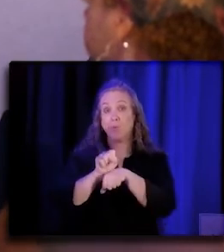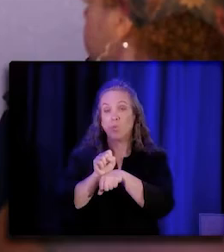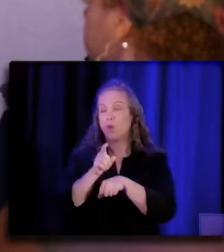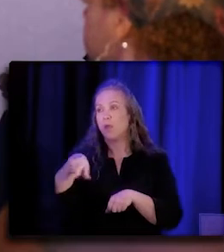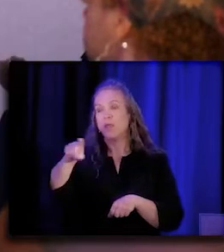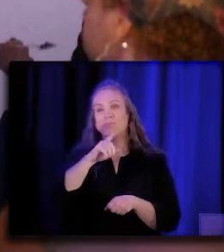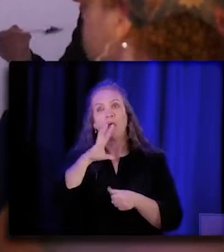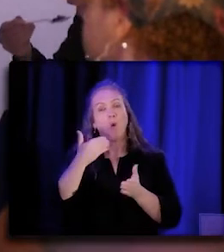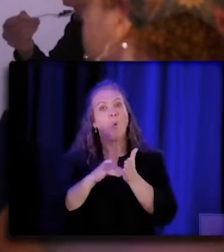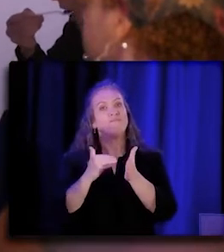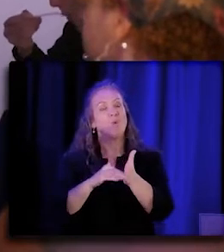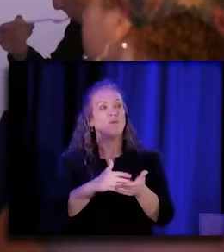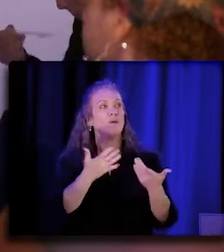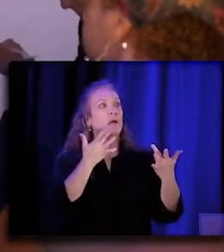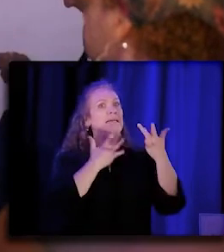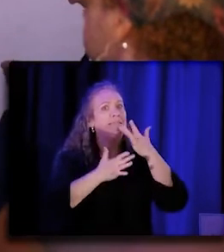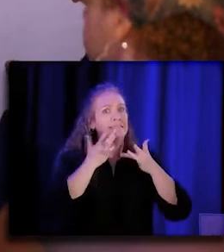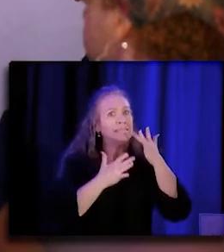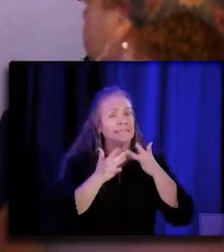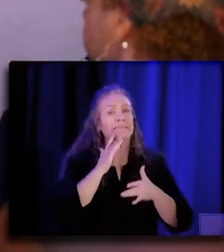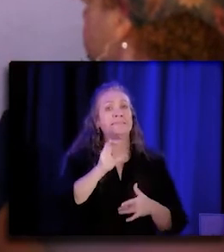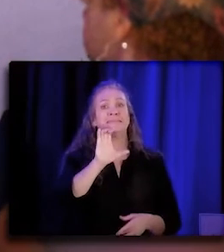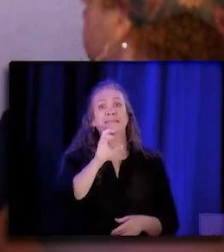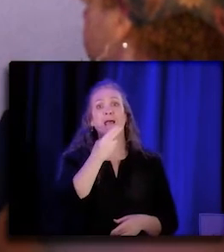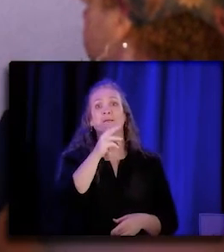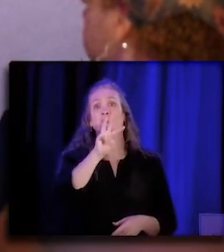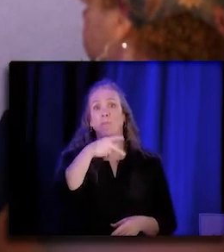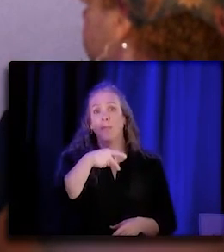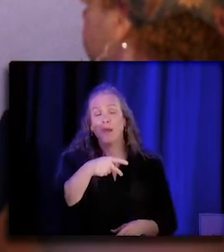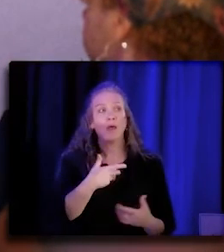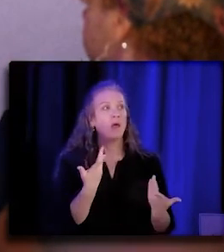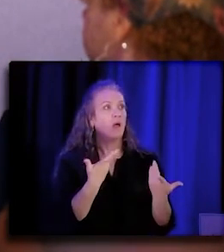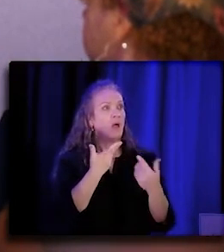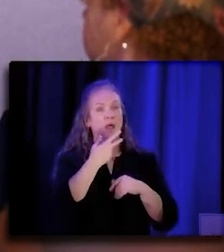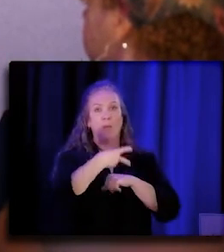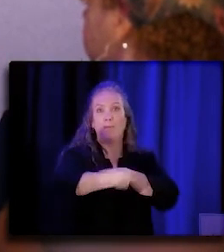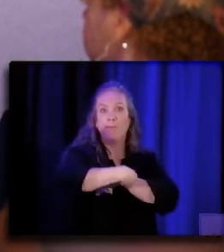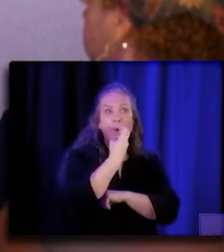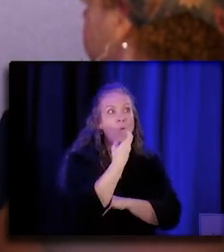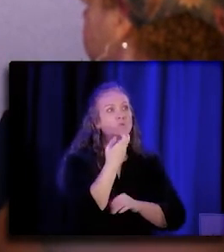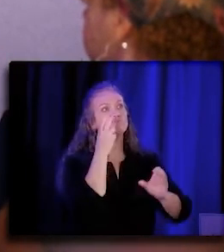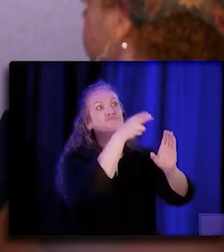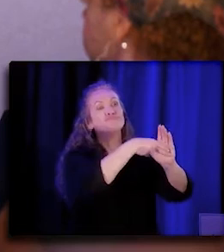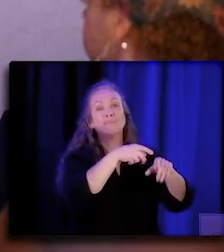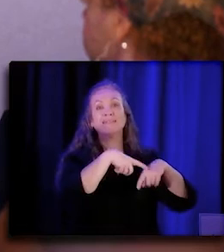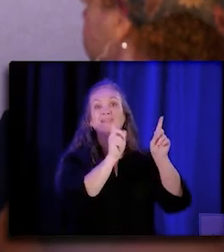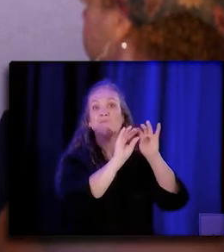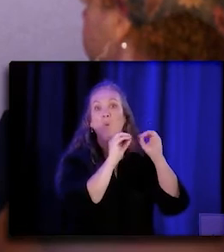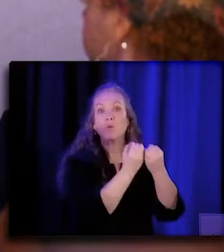that providers are poaching from each other, that it's been a real challenge and then, you know,